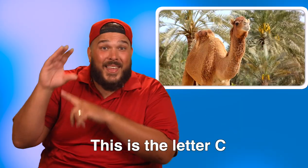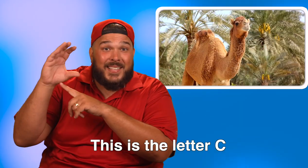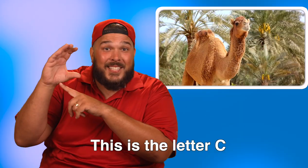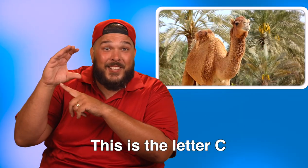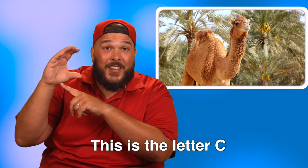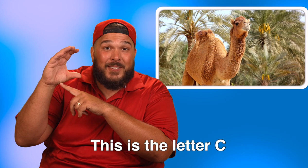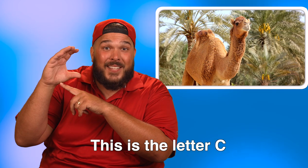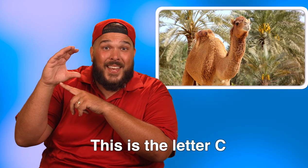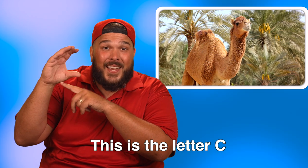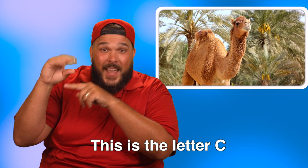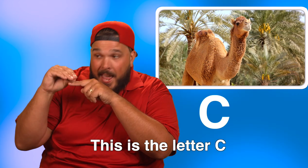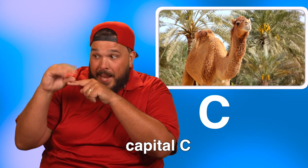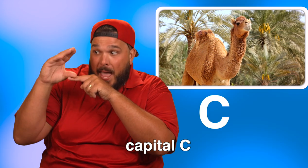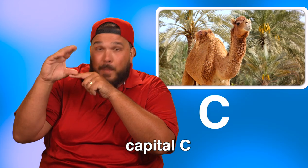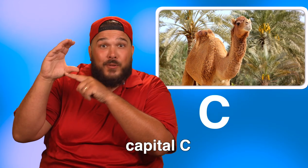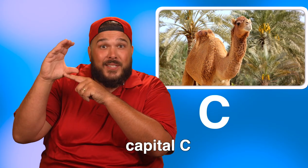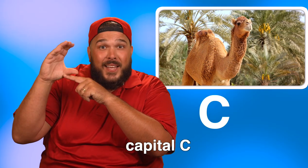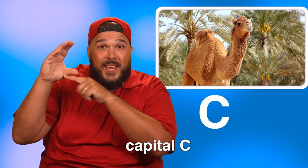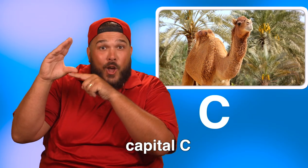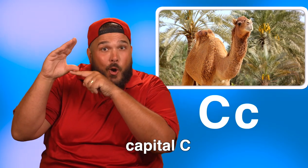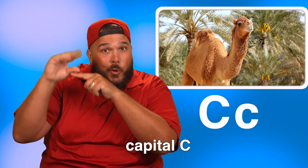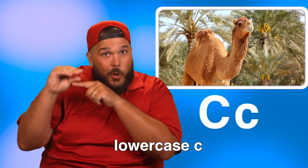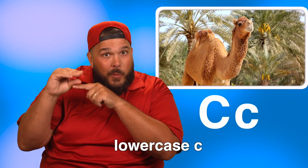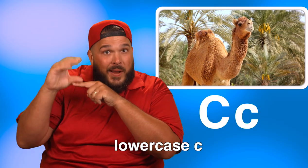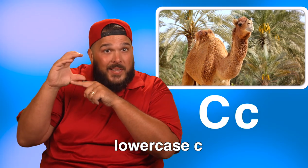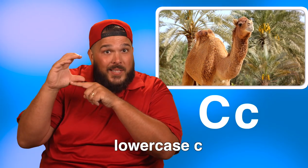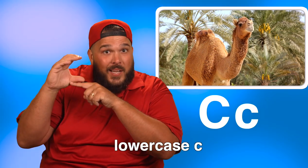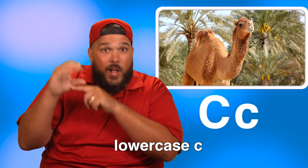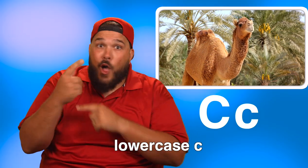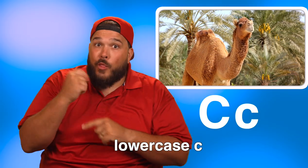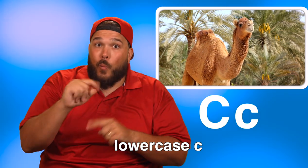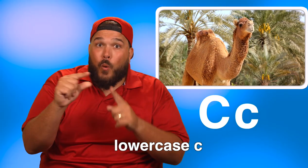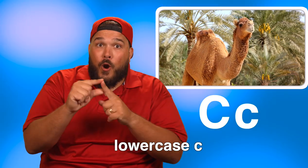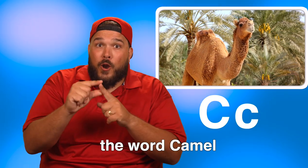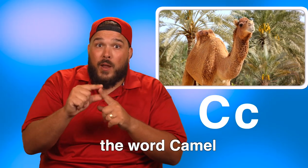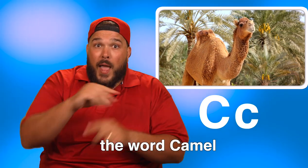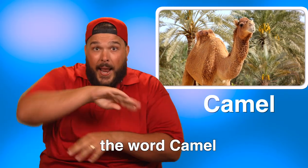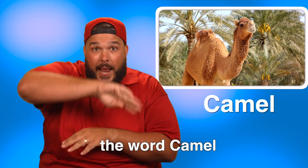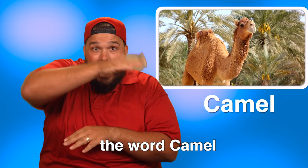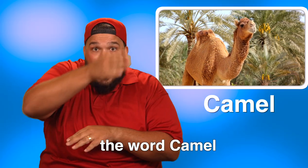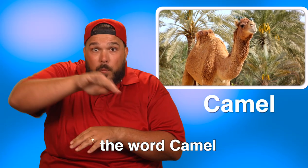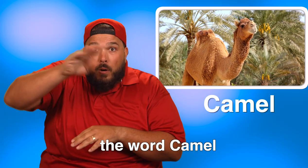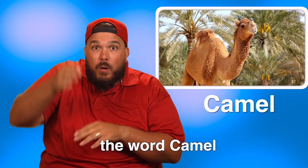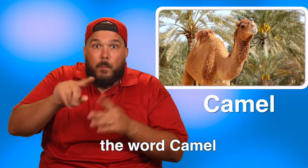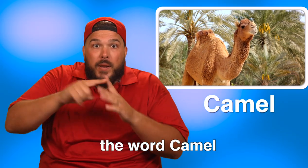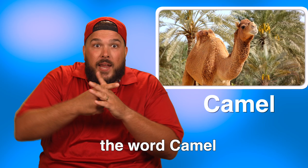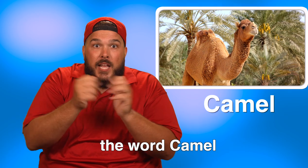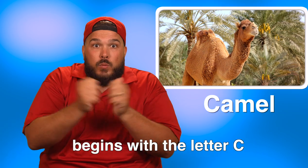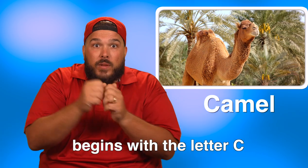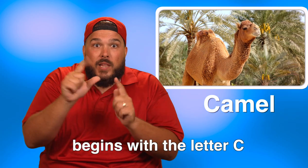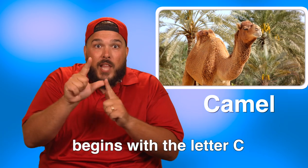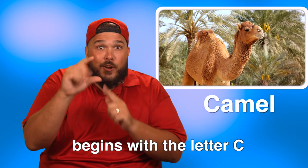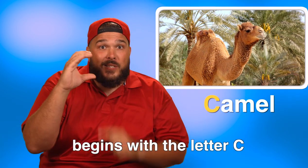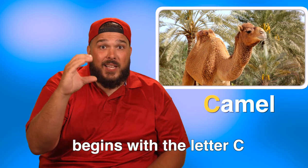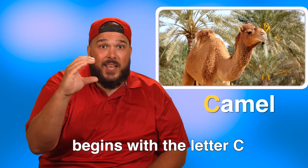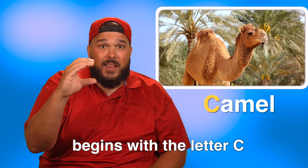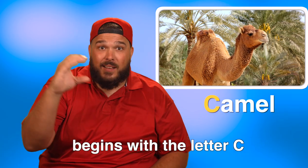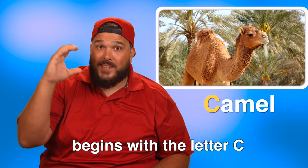This is a letter C. Capital C, lowercase c. The word camel begins with the letter C.